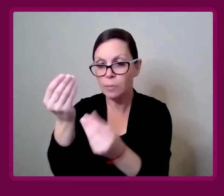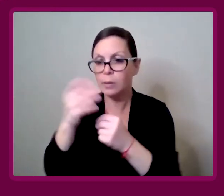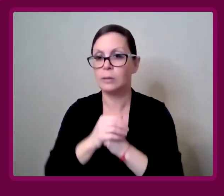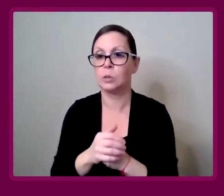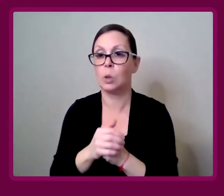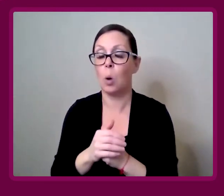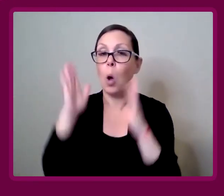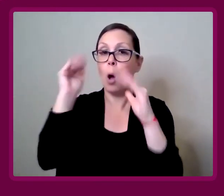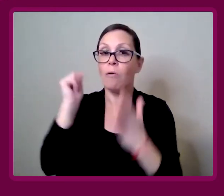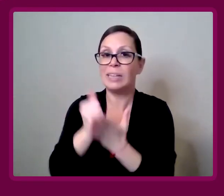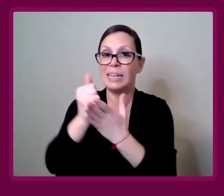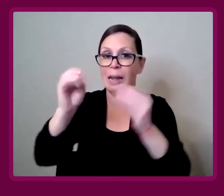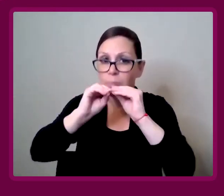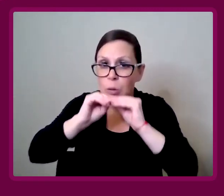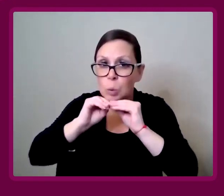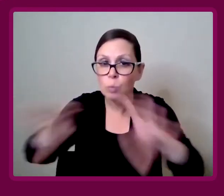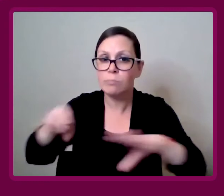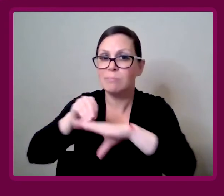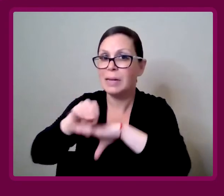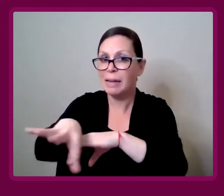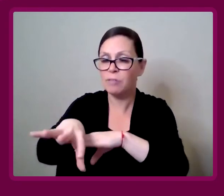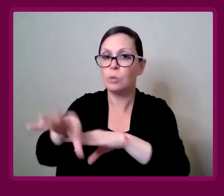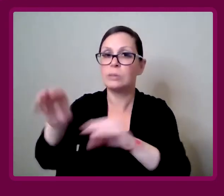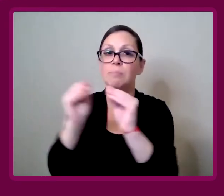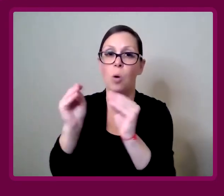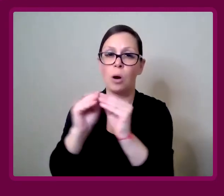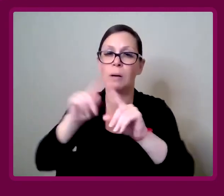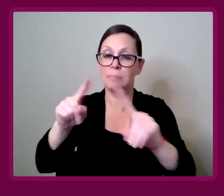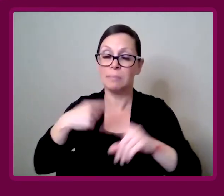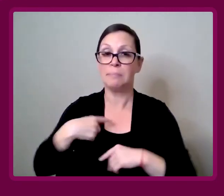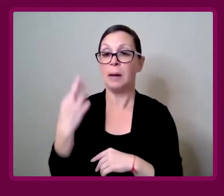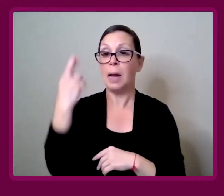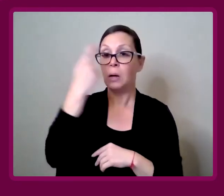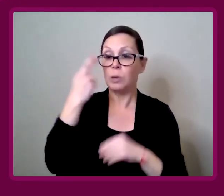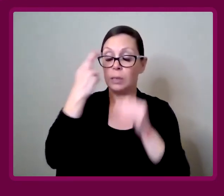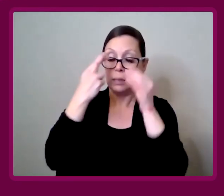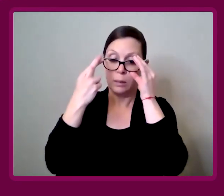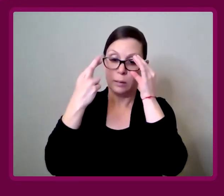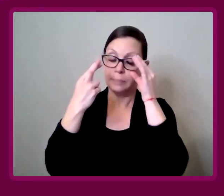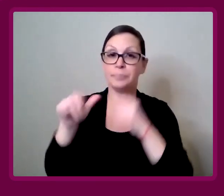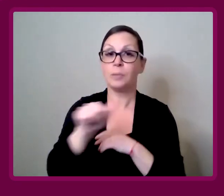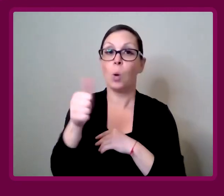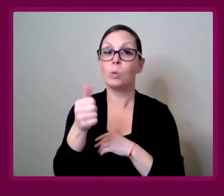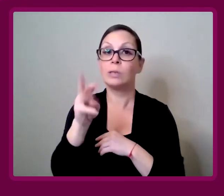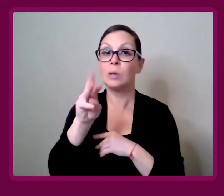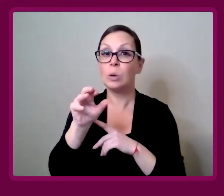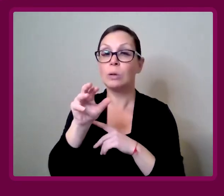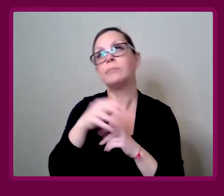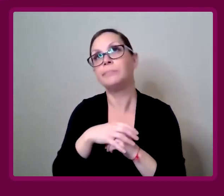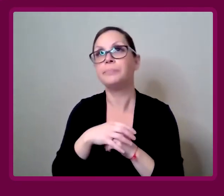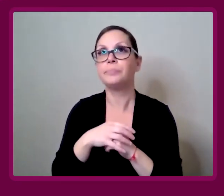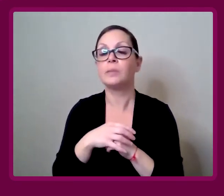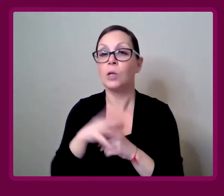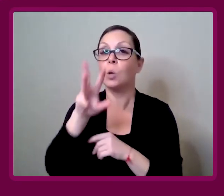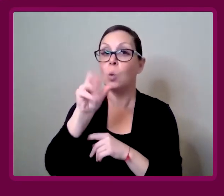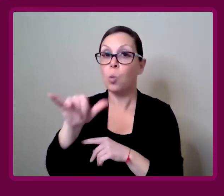and hopefully it seeds through into other people's practice. Amy Francis-Smith: But I realize that the only way that real